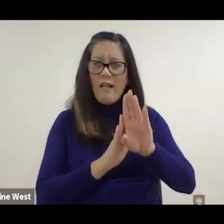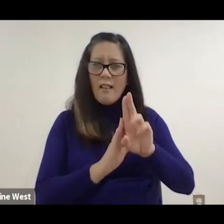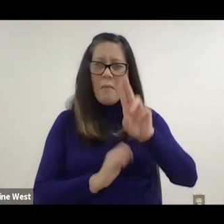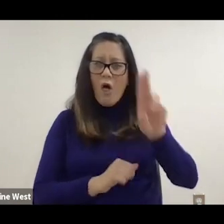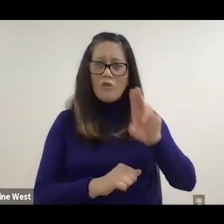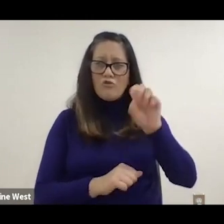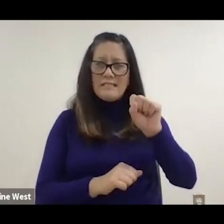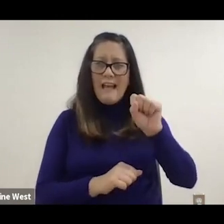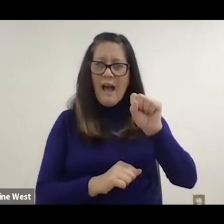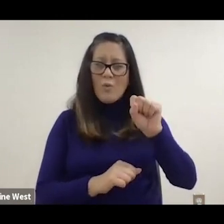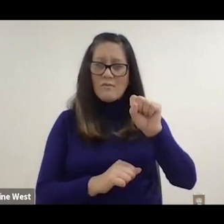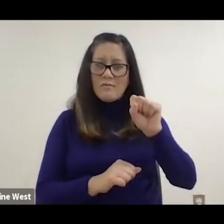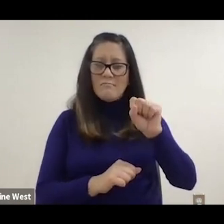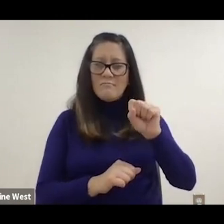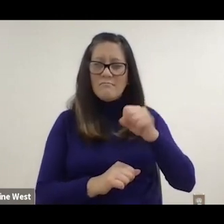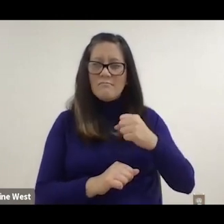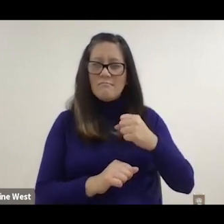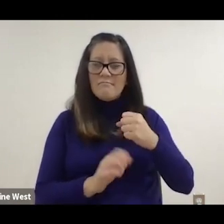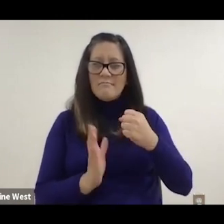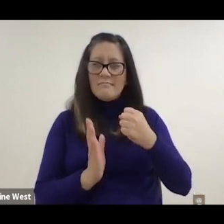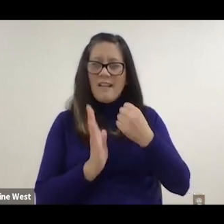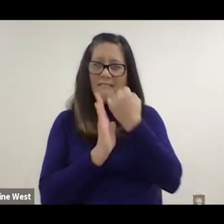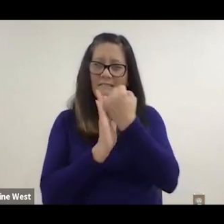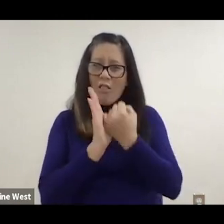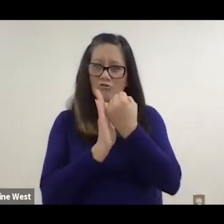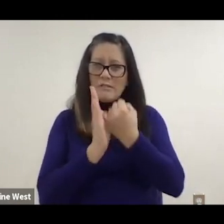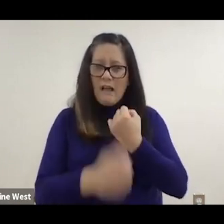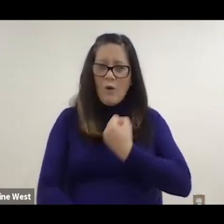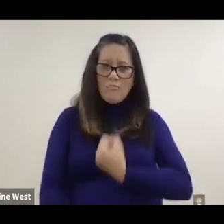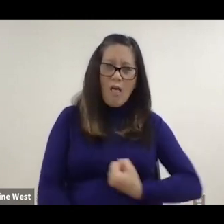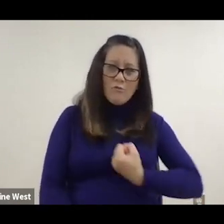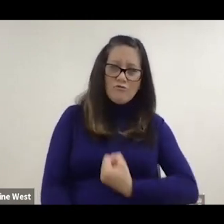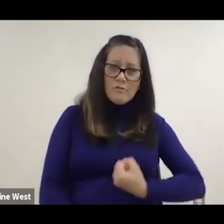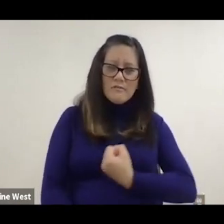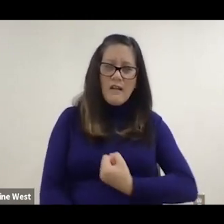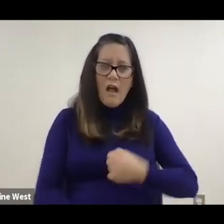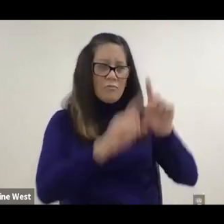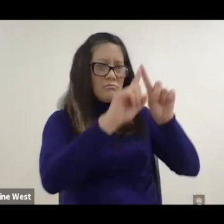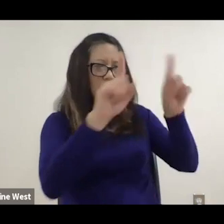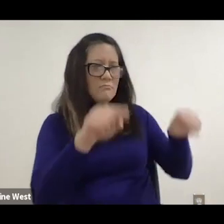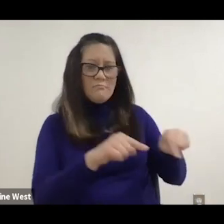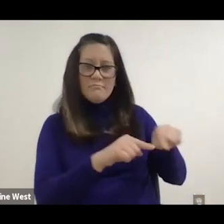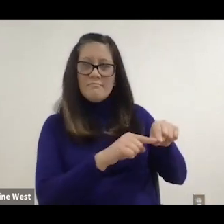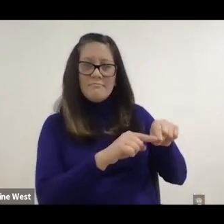Which was not something that actually existed at the time, but we work with several commercial